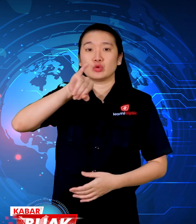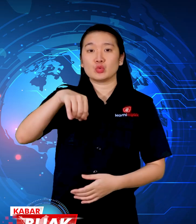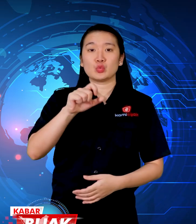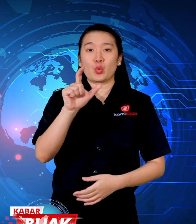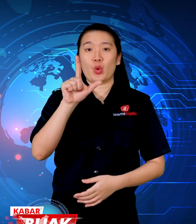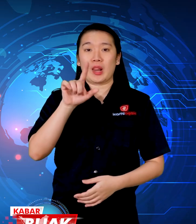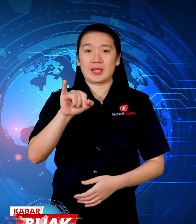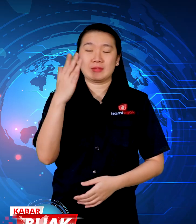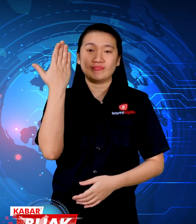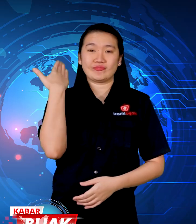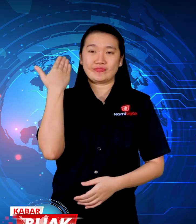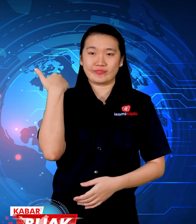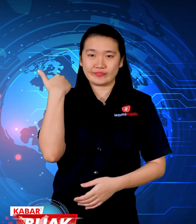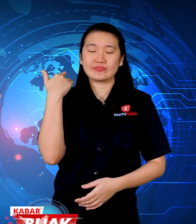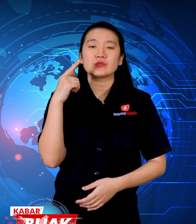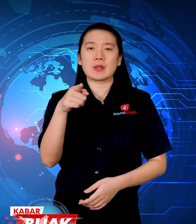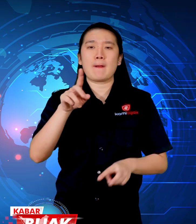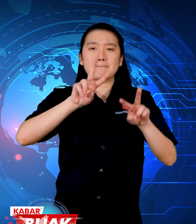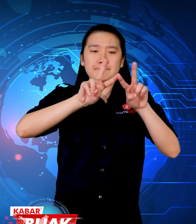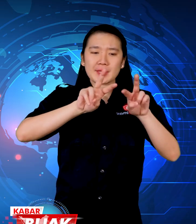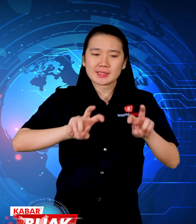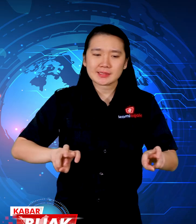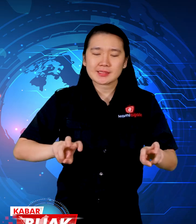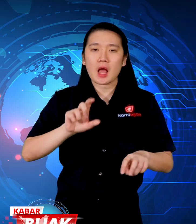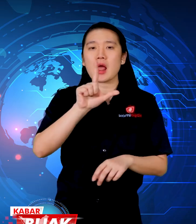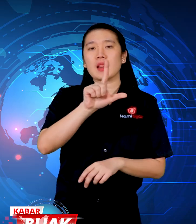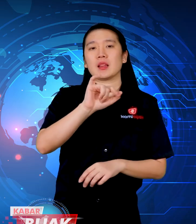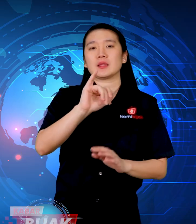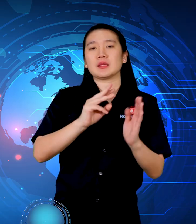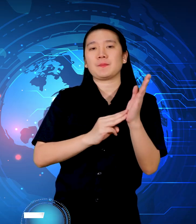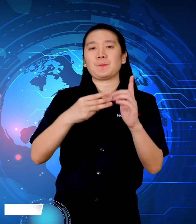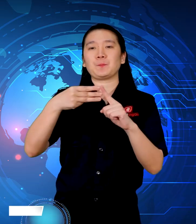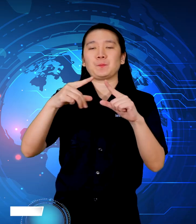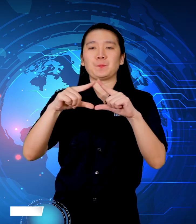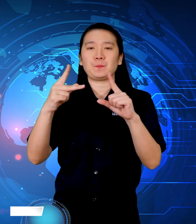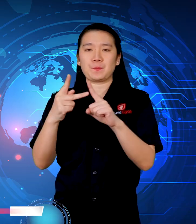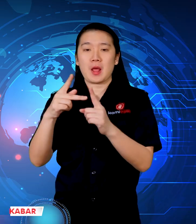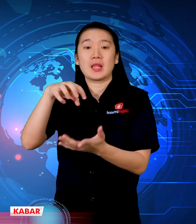Last July, waste samples